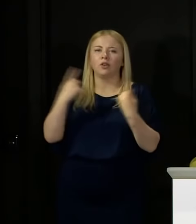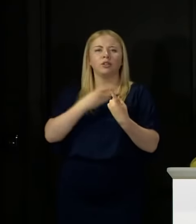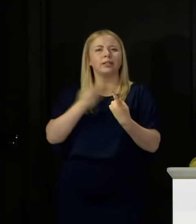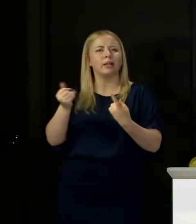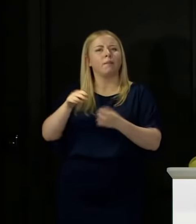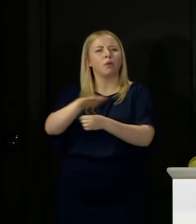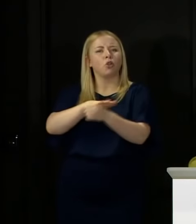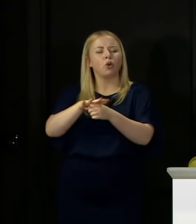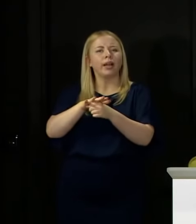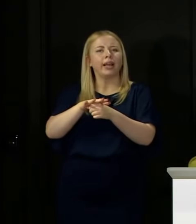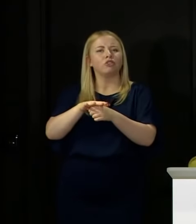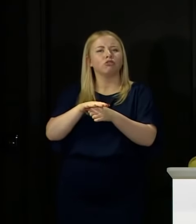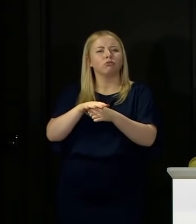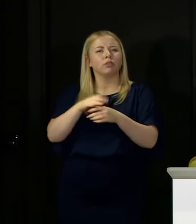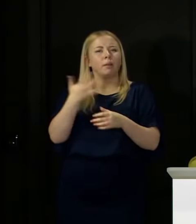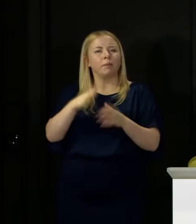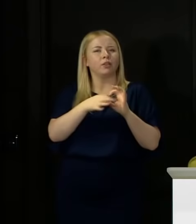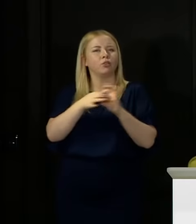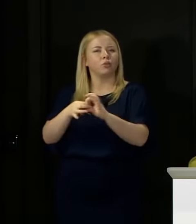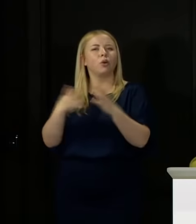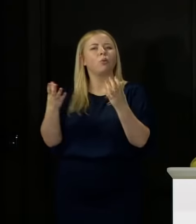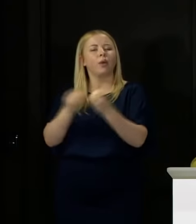that had been associated with the outbreak in Lanarkshire.